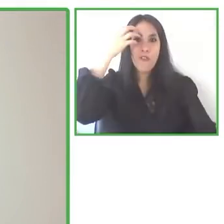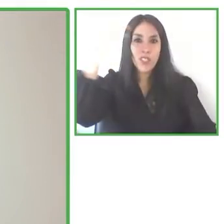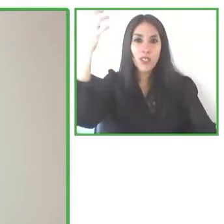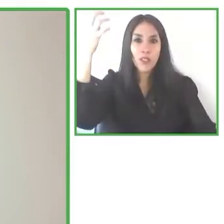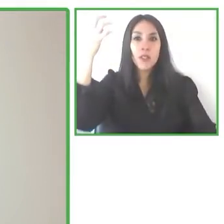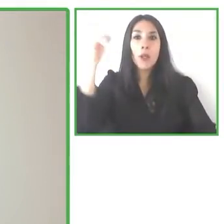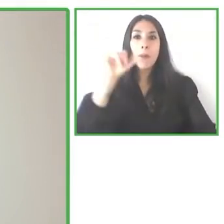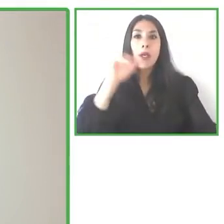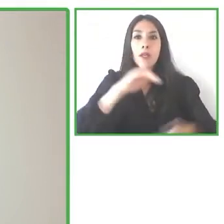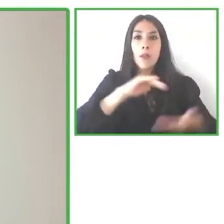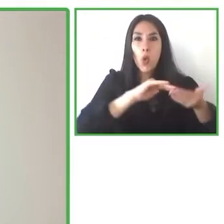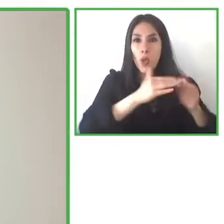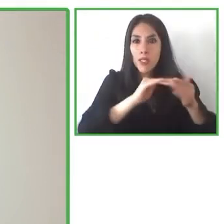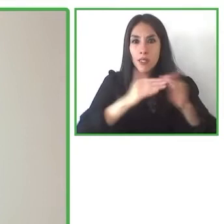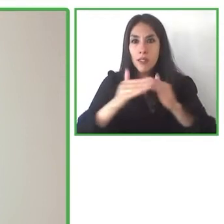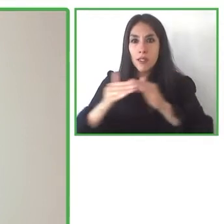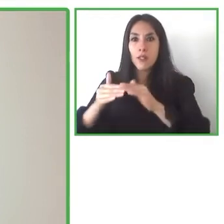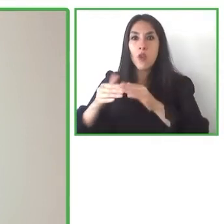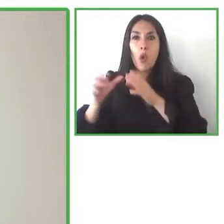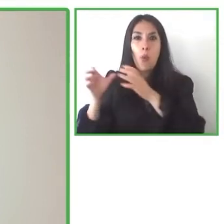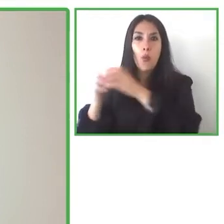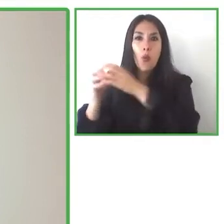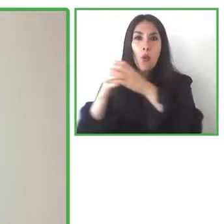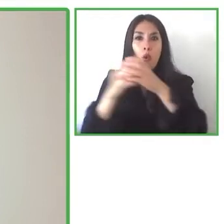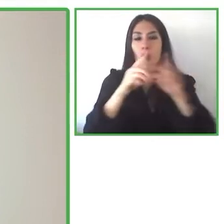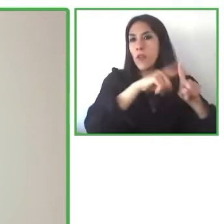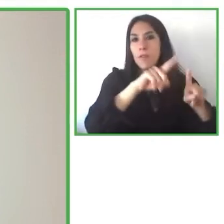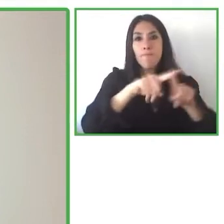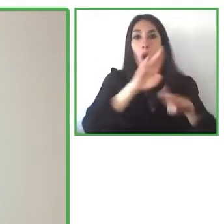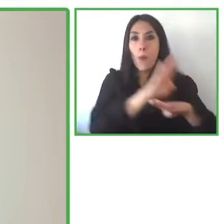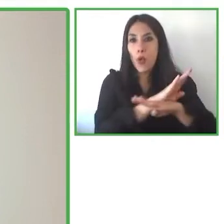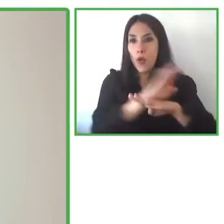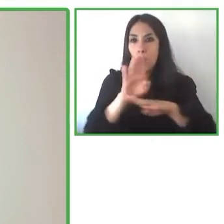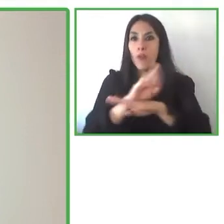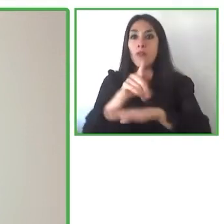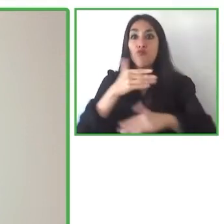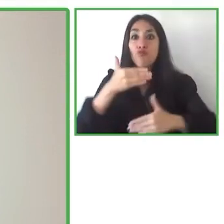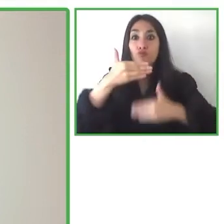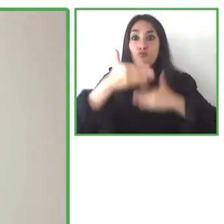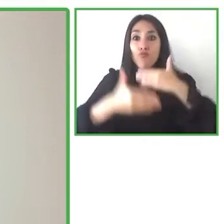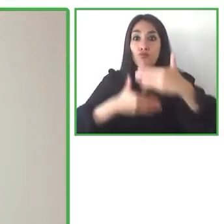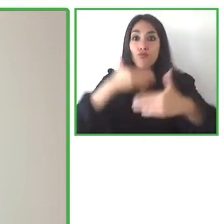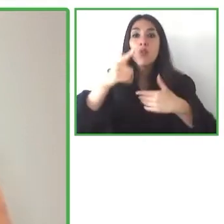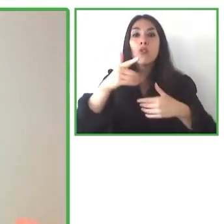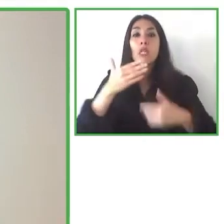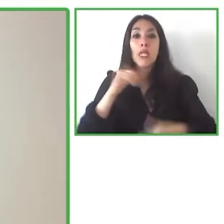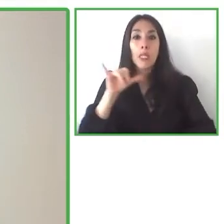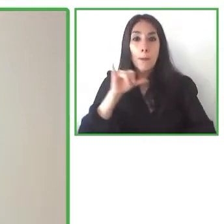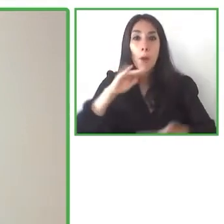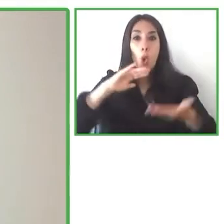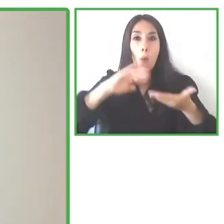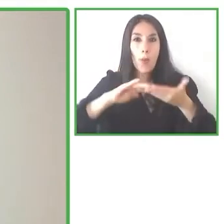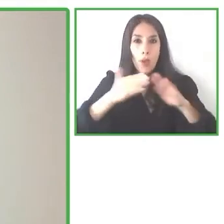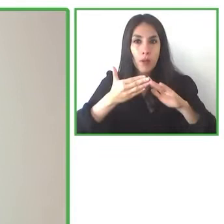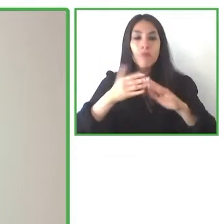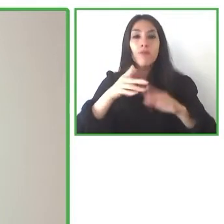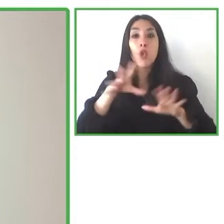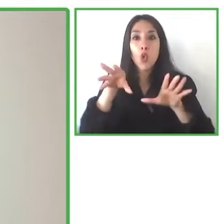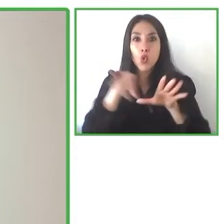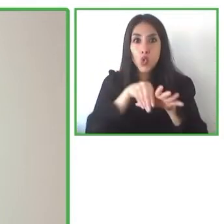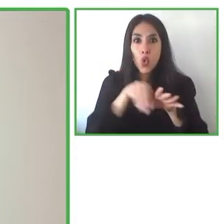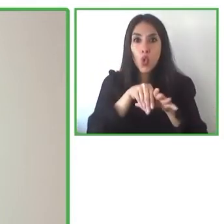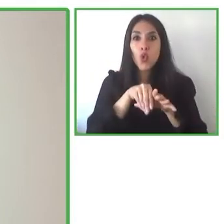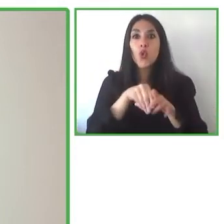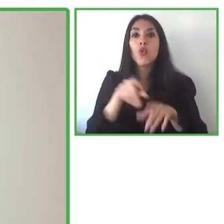to really advance their strategies and policies in terms of digital inclusion. I also worked for